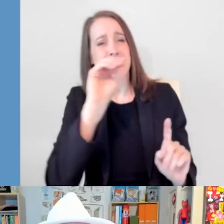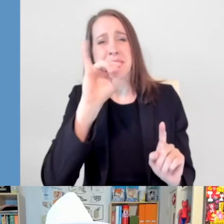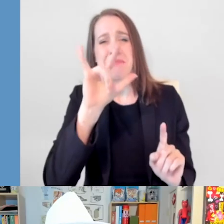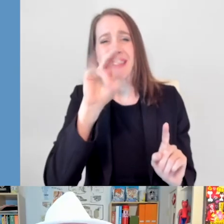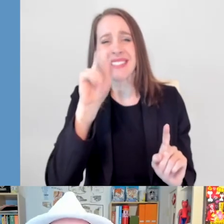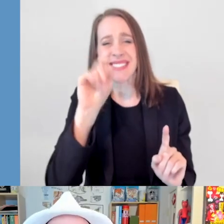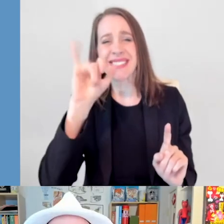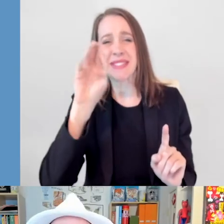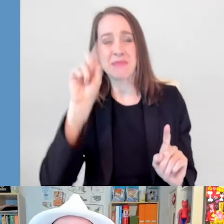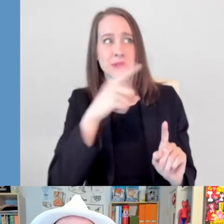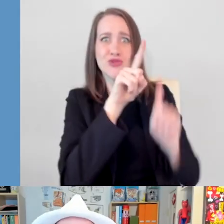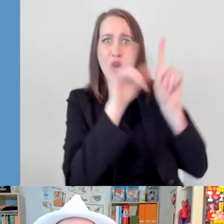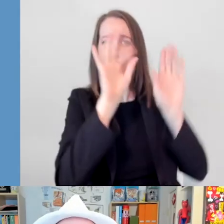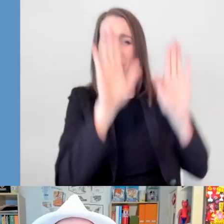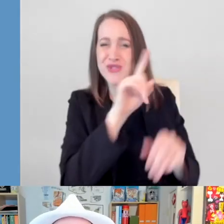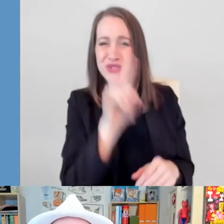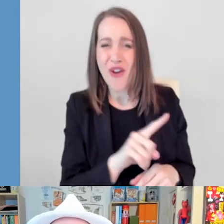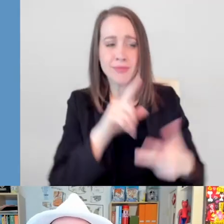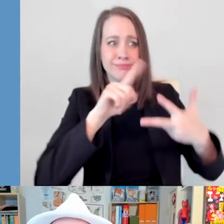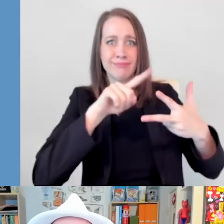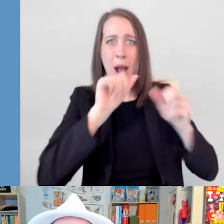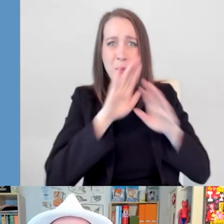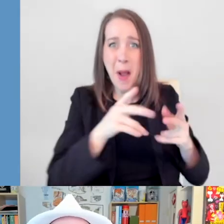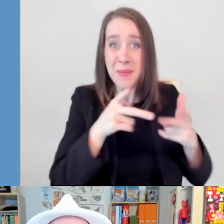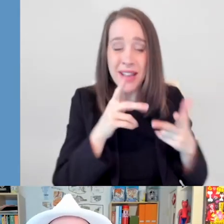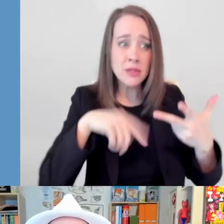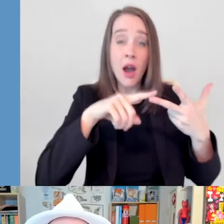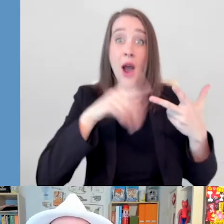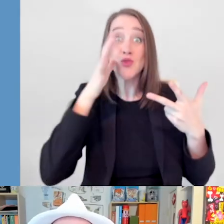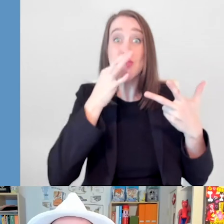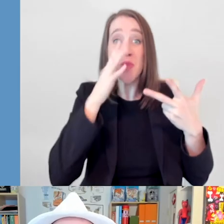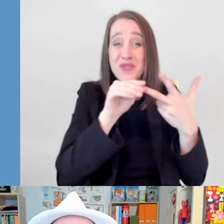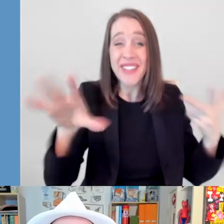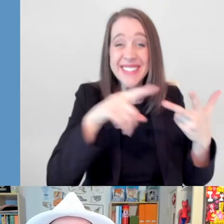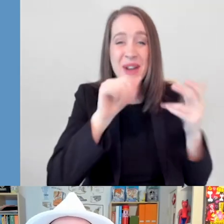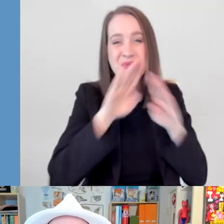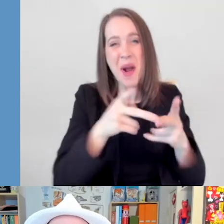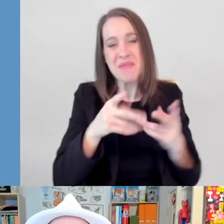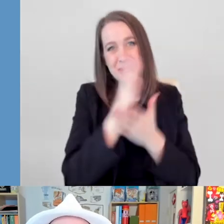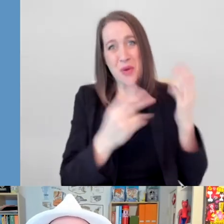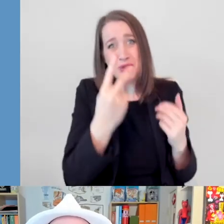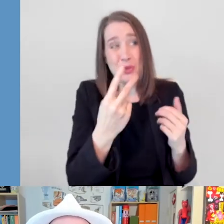Simmonds, the star of Wonderstruck and the blockbuster A Quiet Place and the forthcoming A Quiet Place Part